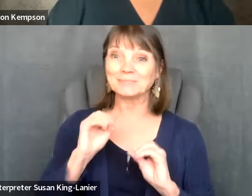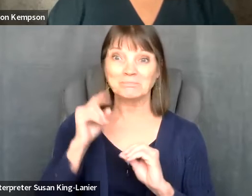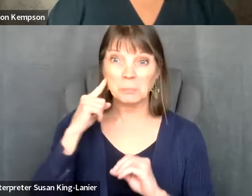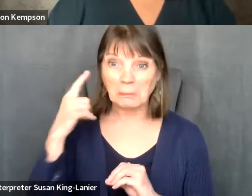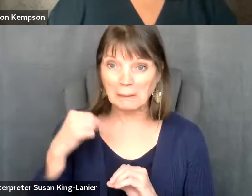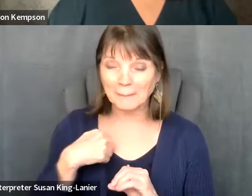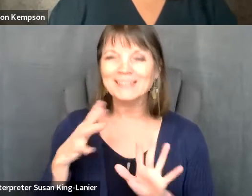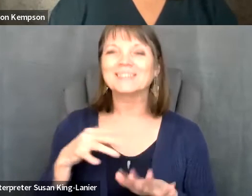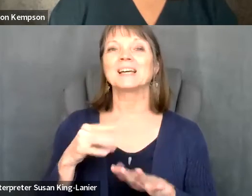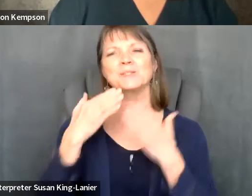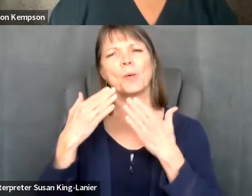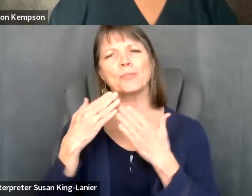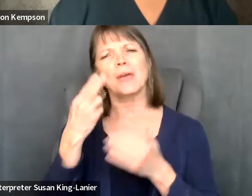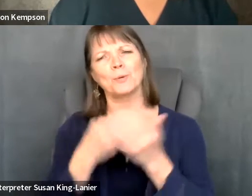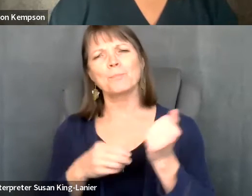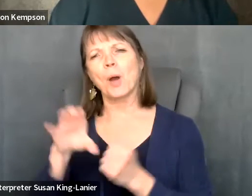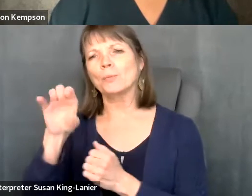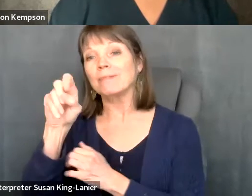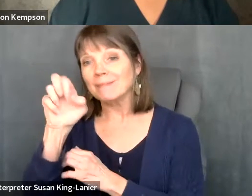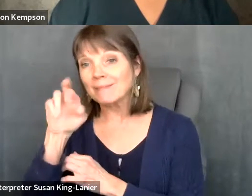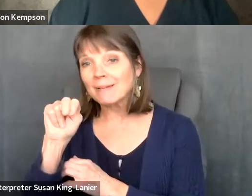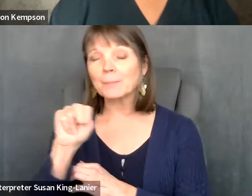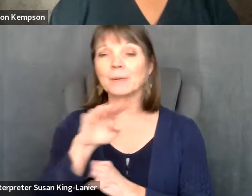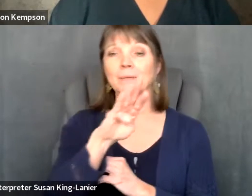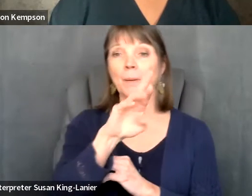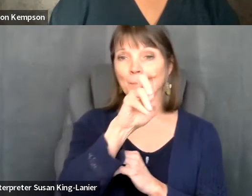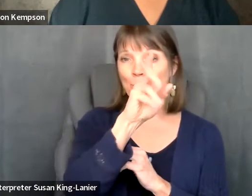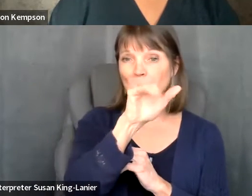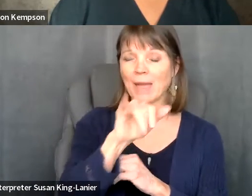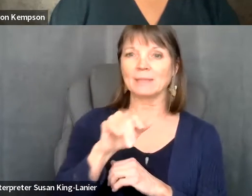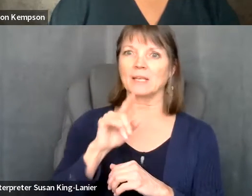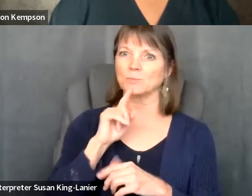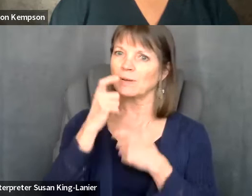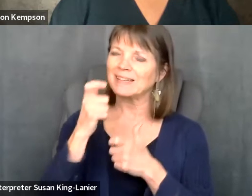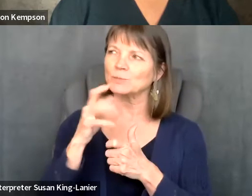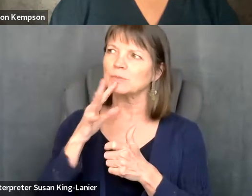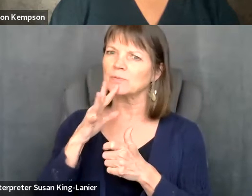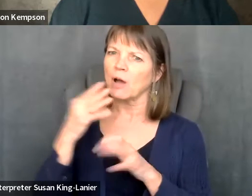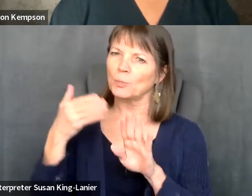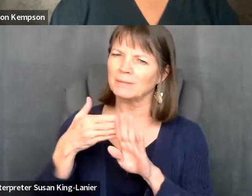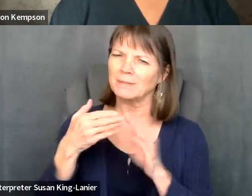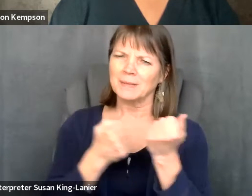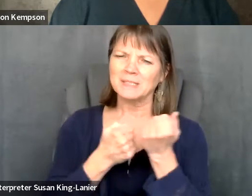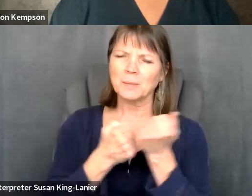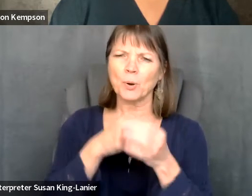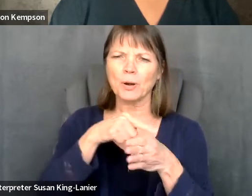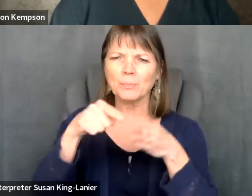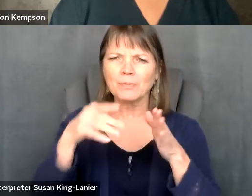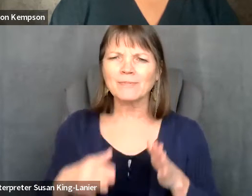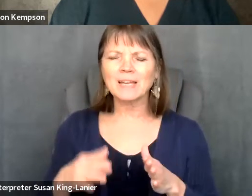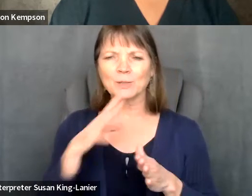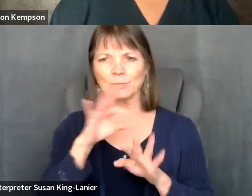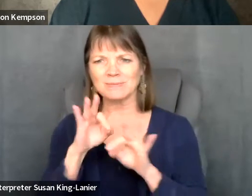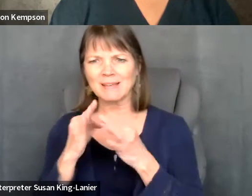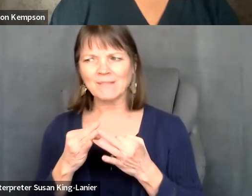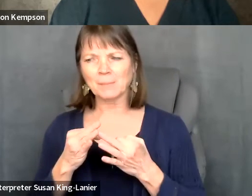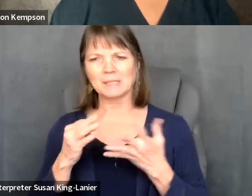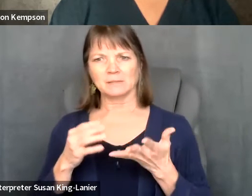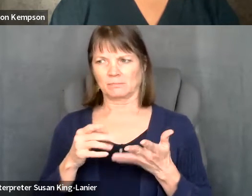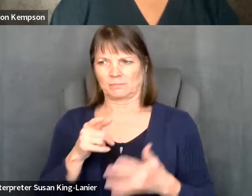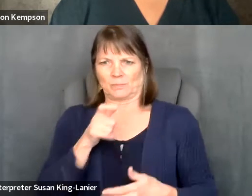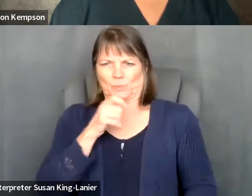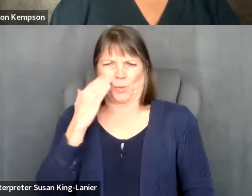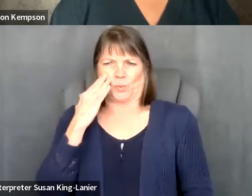Kelly Crosbie: Thank you guys for that. I think it's been really interesting to talk to direct support professionals and families about outfits. Even knew that this was a career,